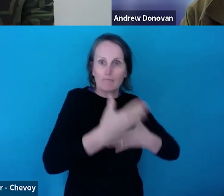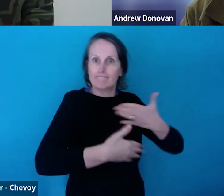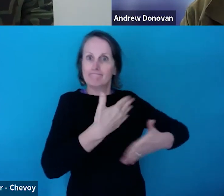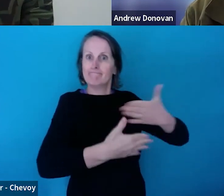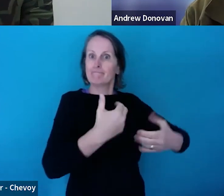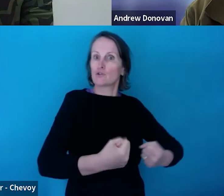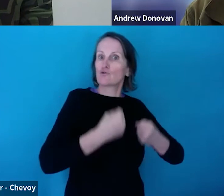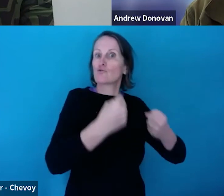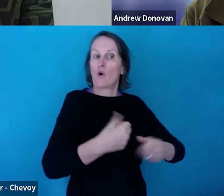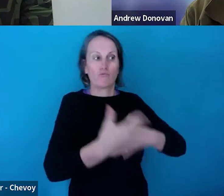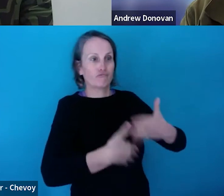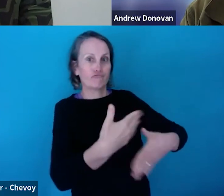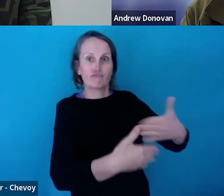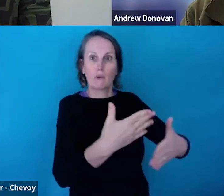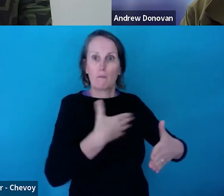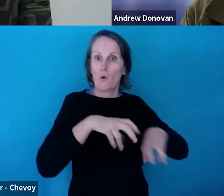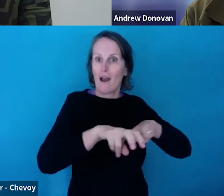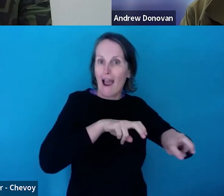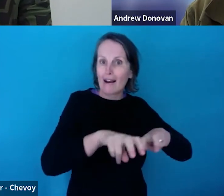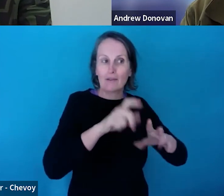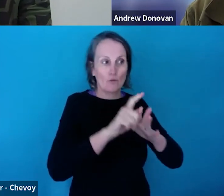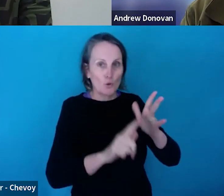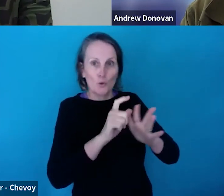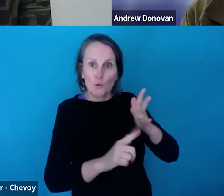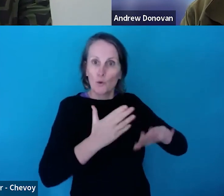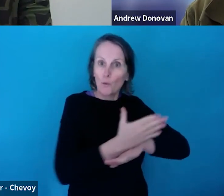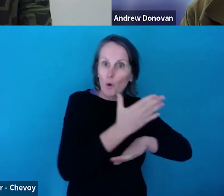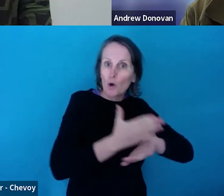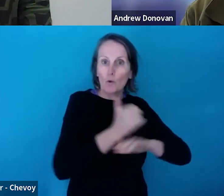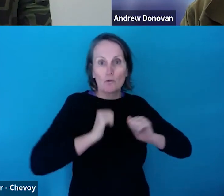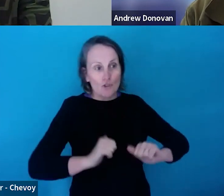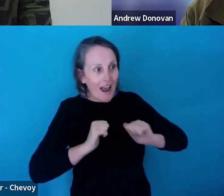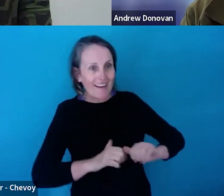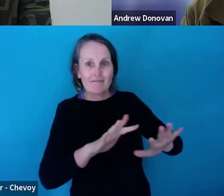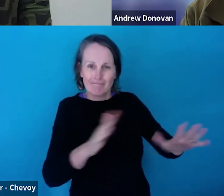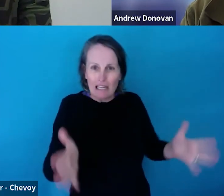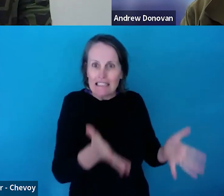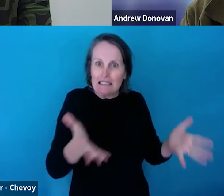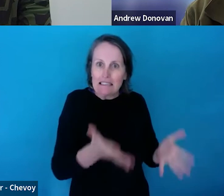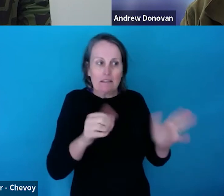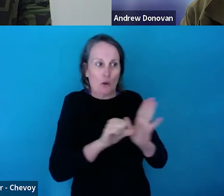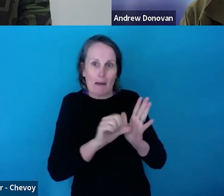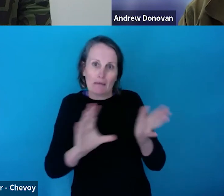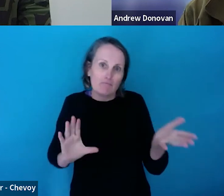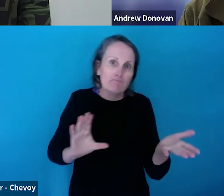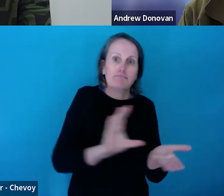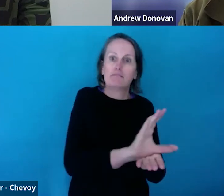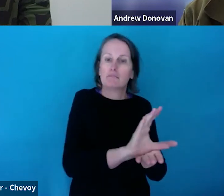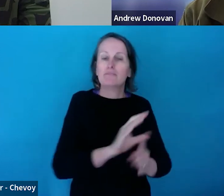to be actively making work, training again, you know. After a really, really